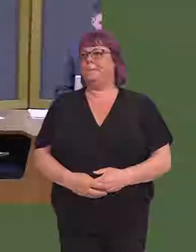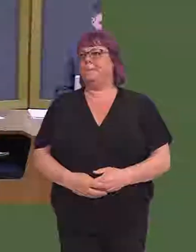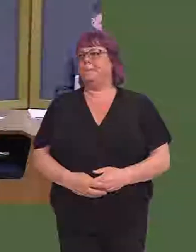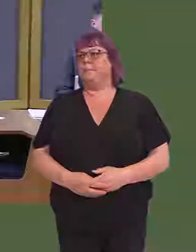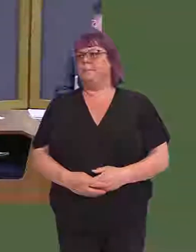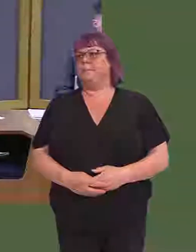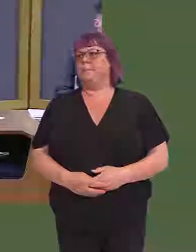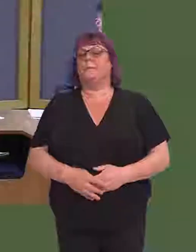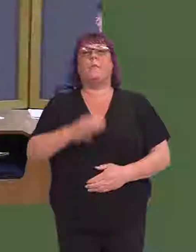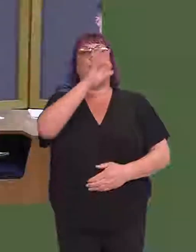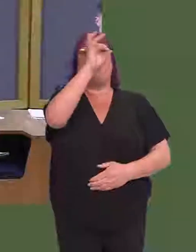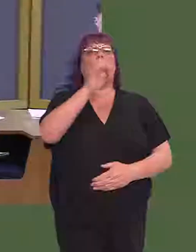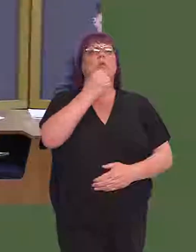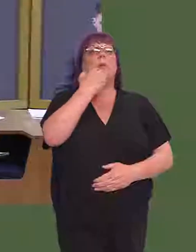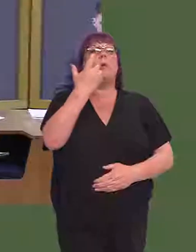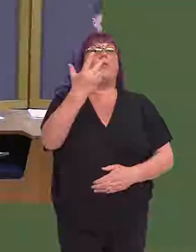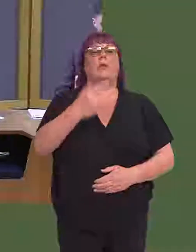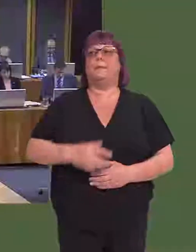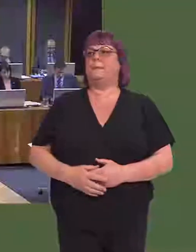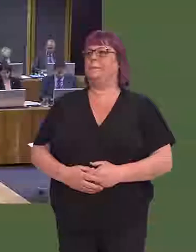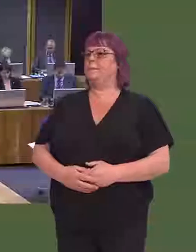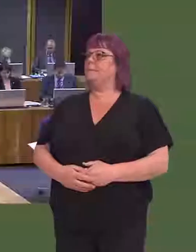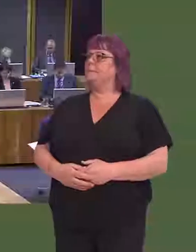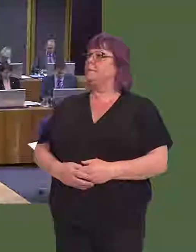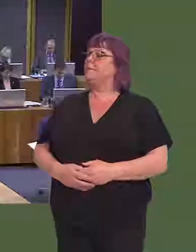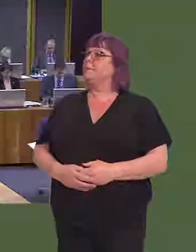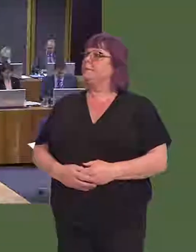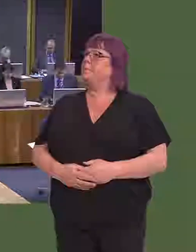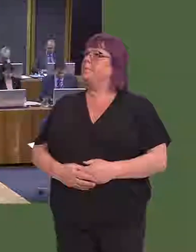Dai Lloyd AM: 3.